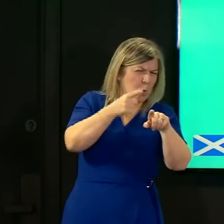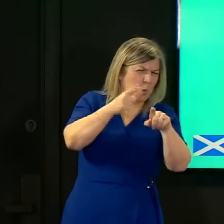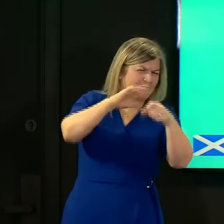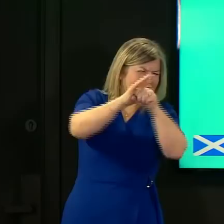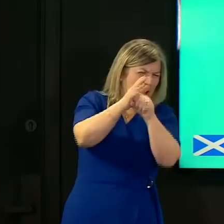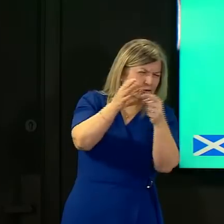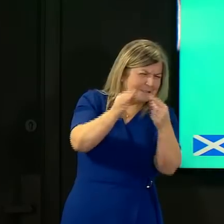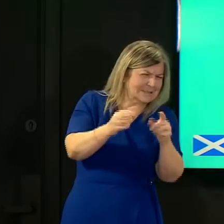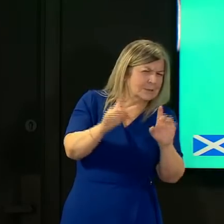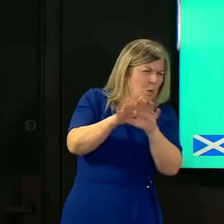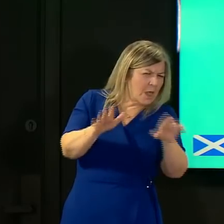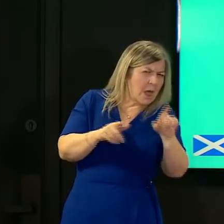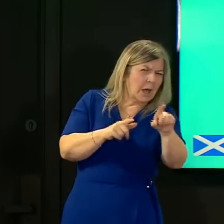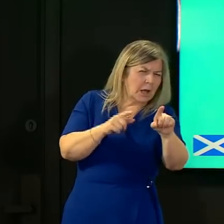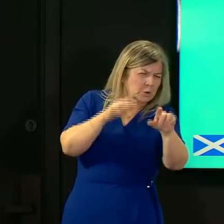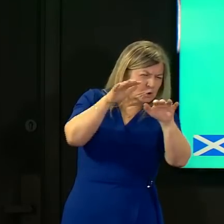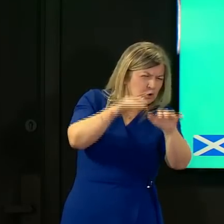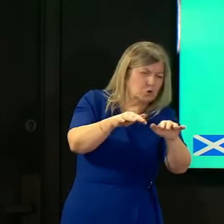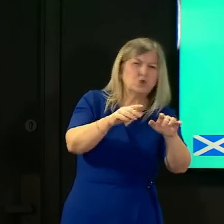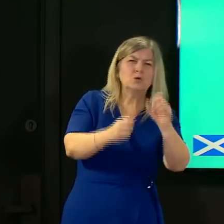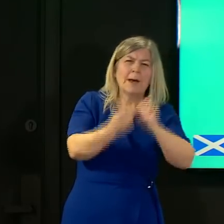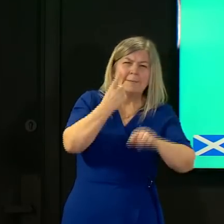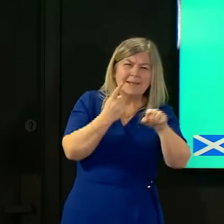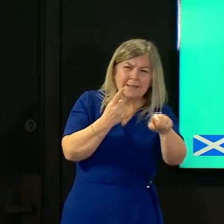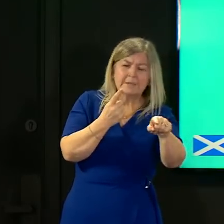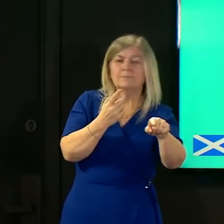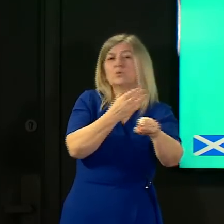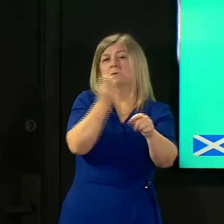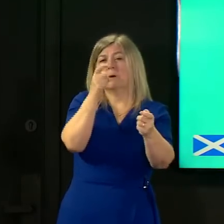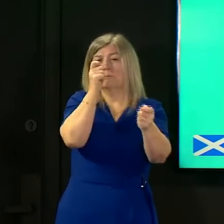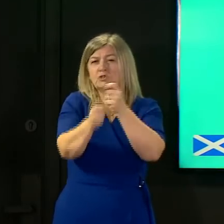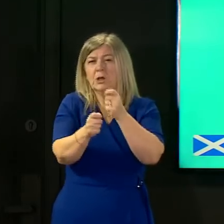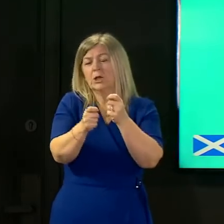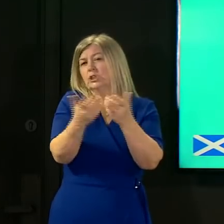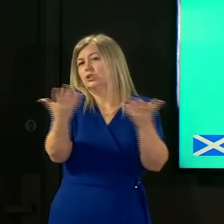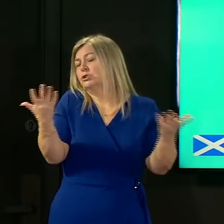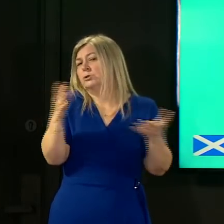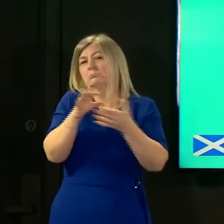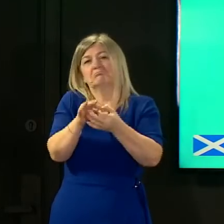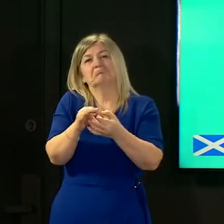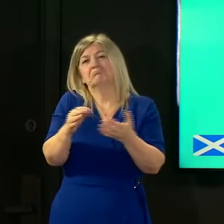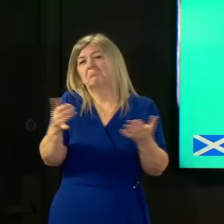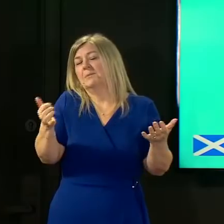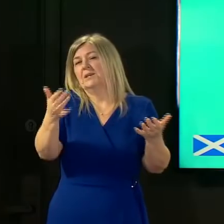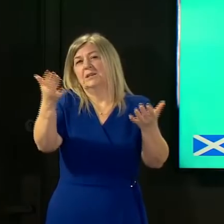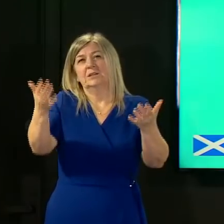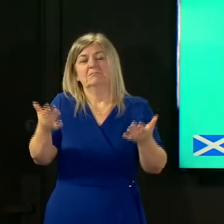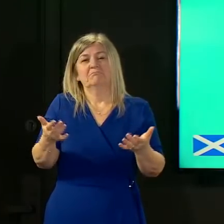is applied to those that have changes which may be associated with an increased concern